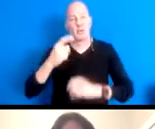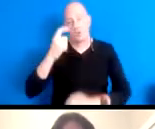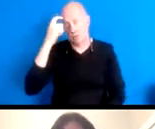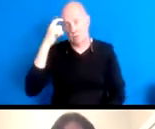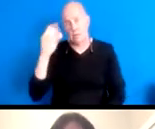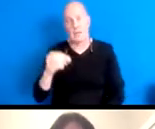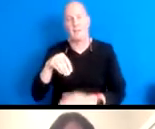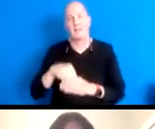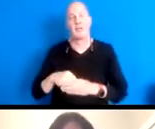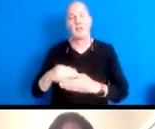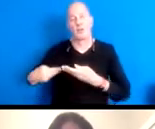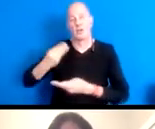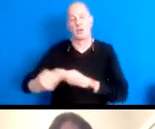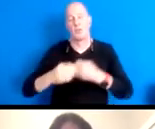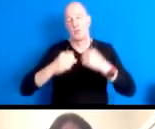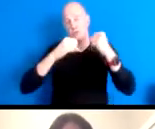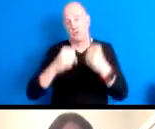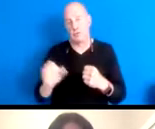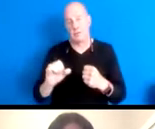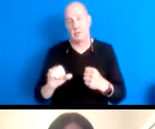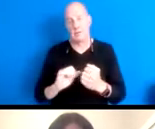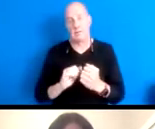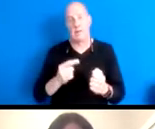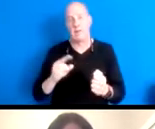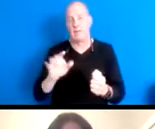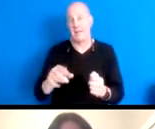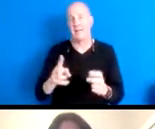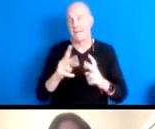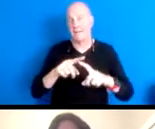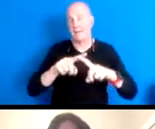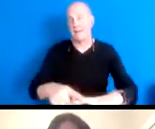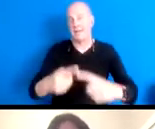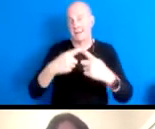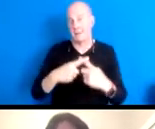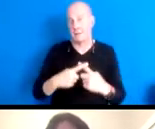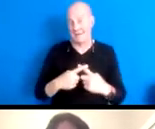carry, and how interdependent is that all together these values that might